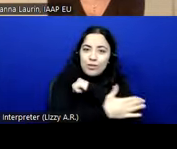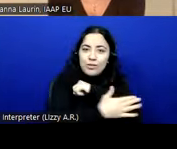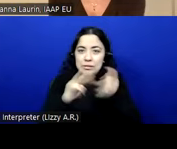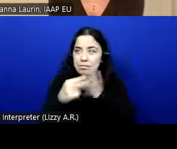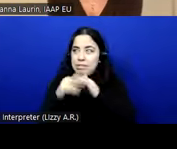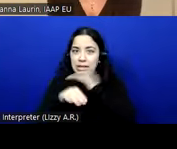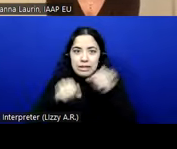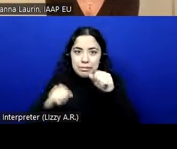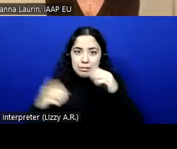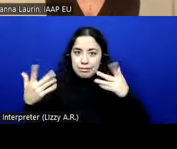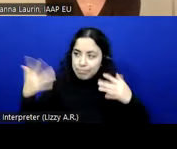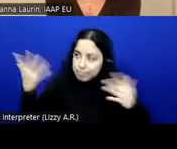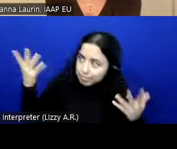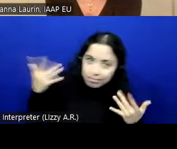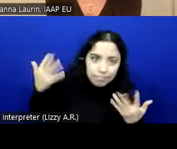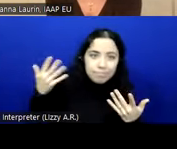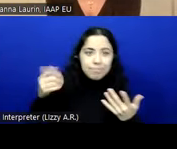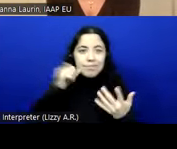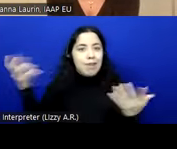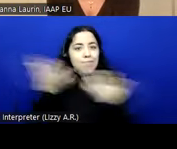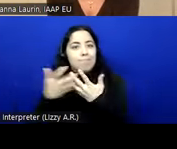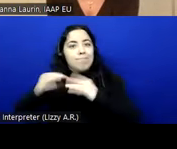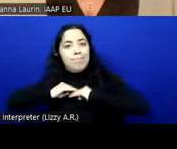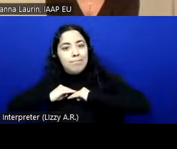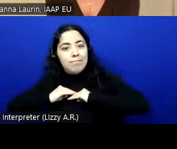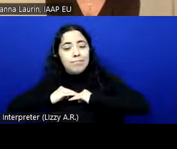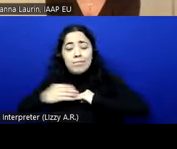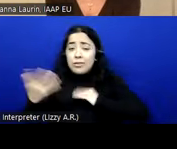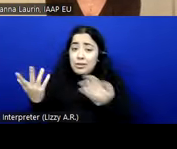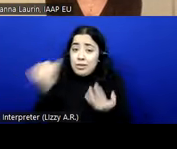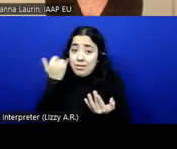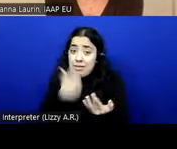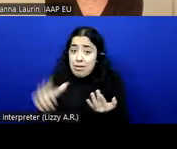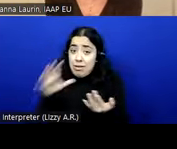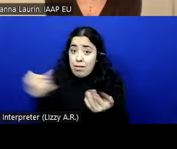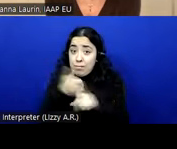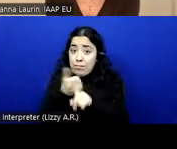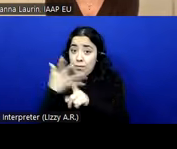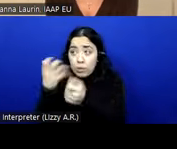I think. And for any European company that would like to support that work and